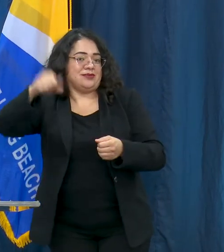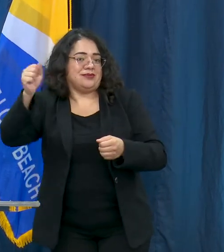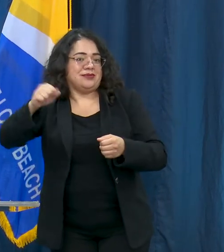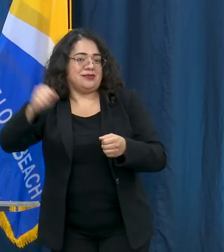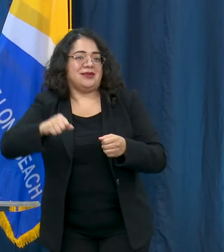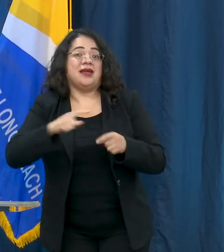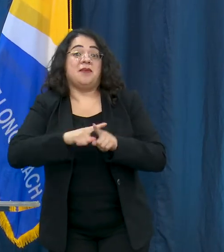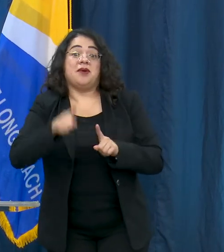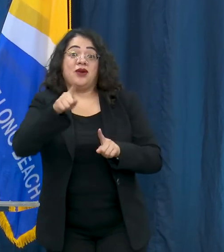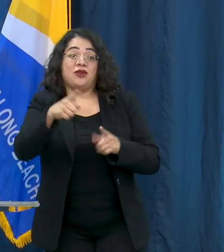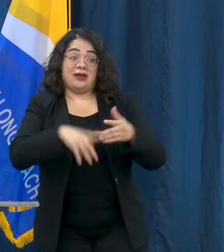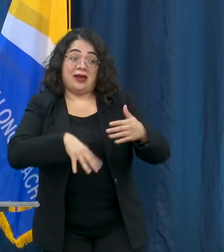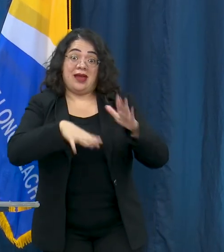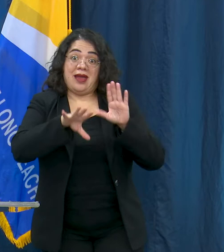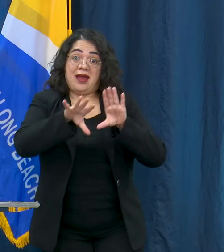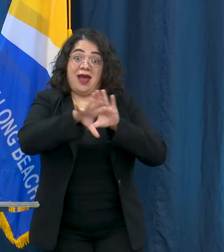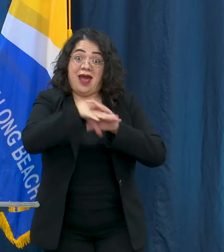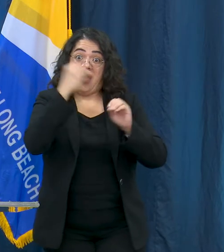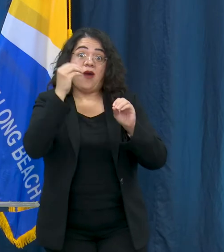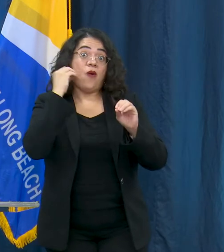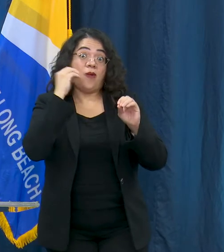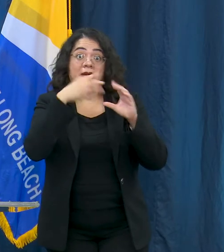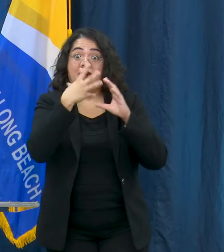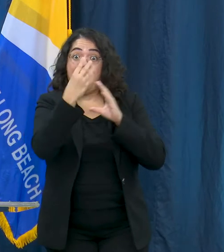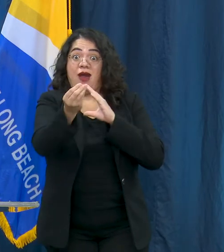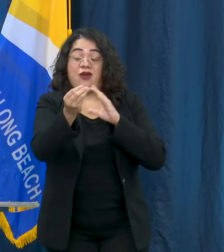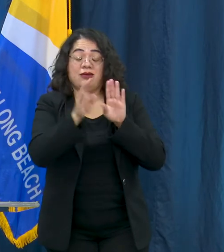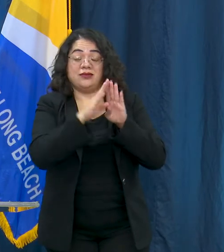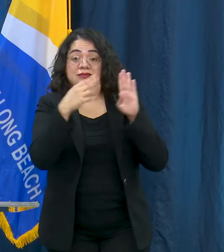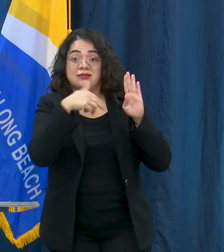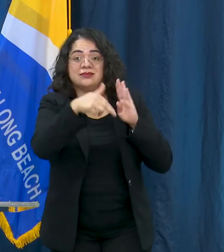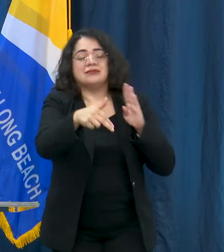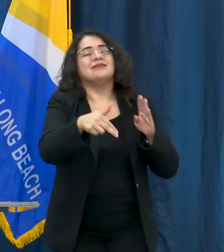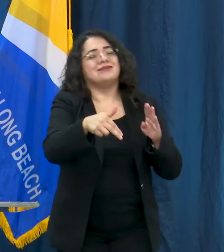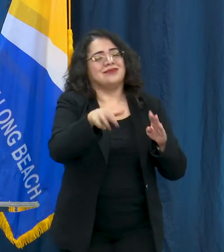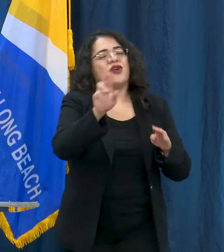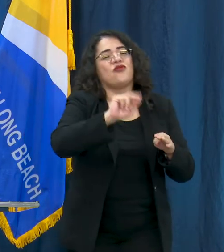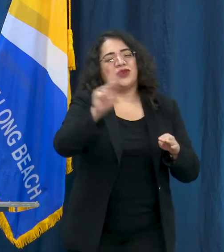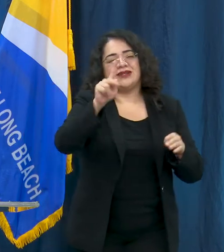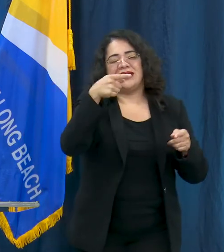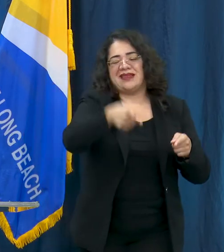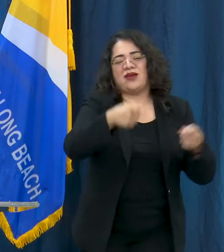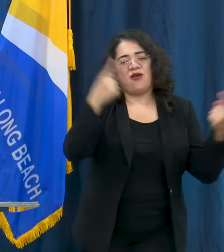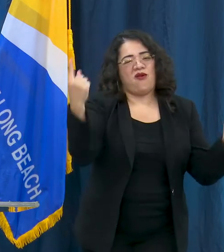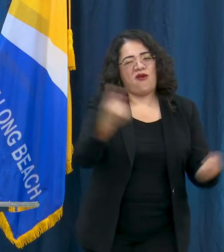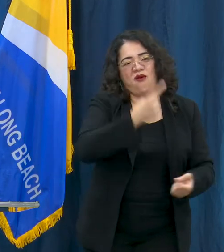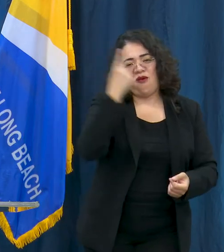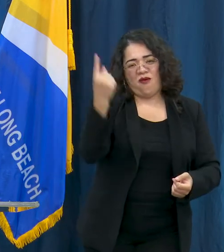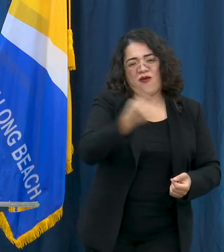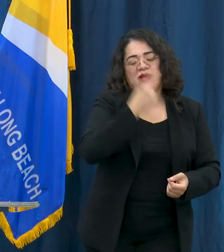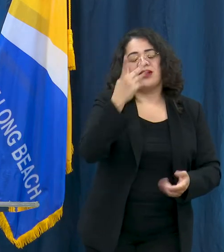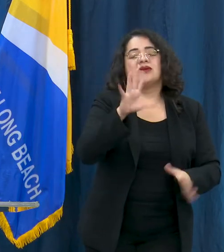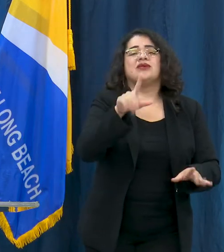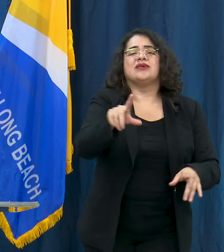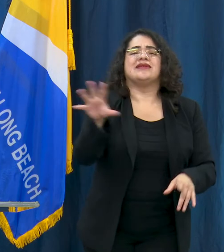to the health and safety of our community here in Long Beach. Taking precautions seriously is especially important